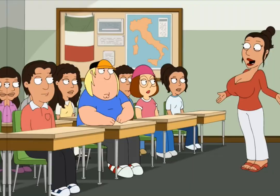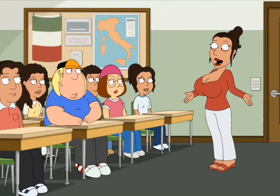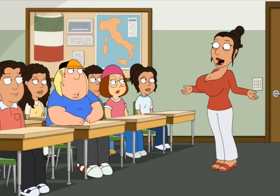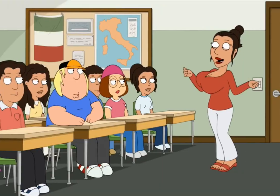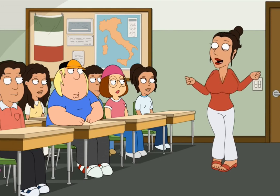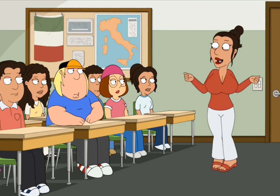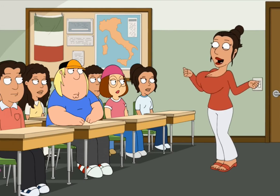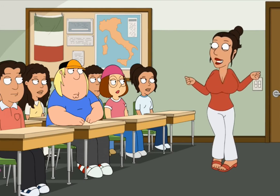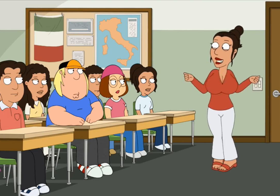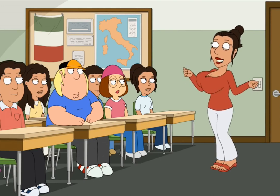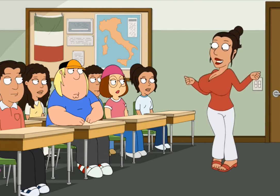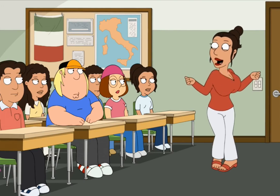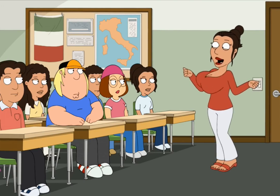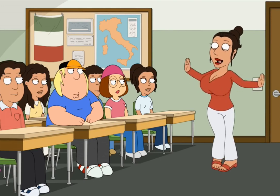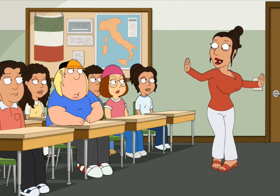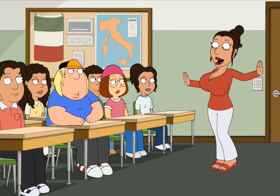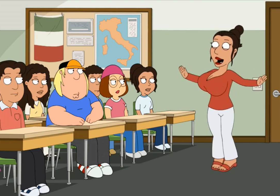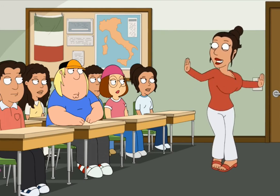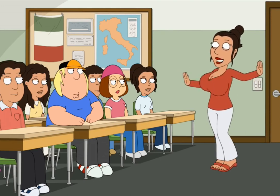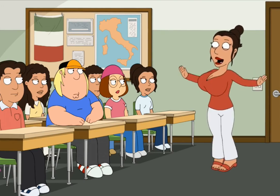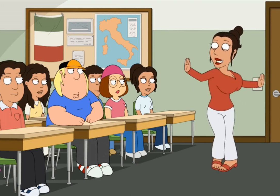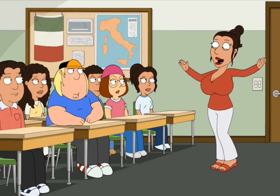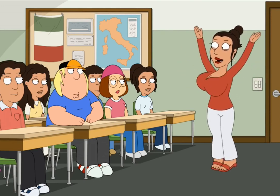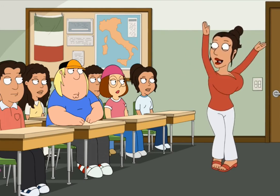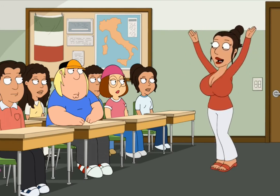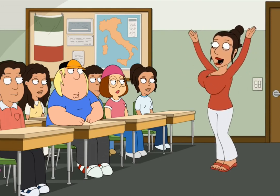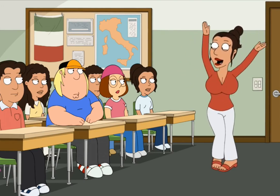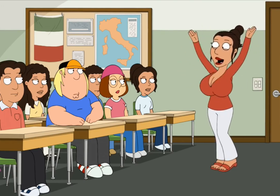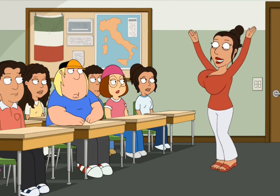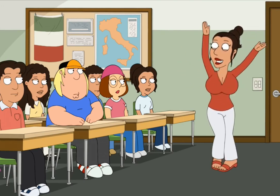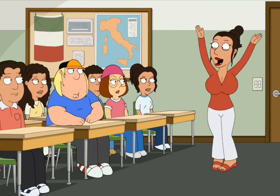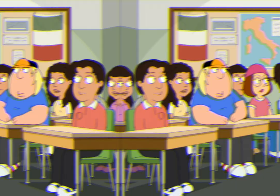[ITALIAN ACCENT] Ra-ta-ta-ta! Ra-ta-ta-ta! Ra-ta-ta-ta!